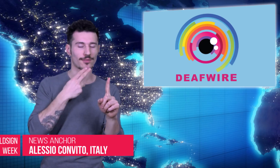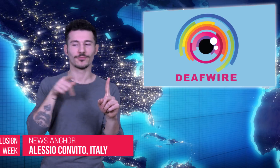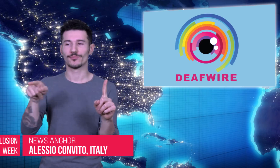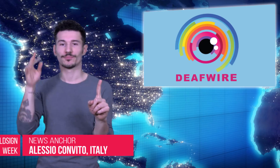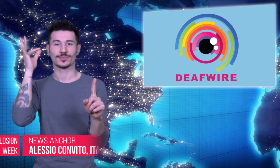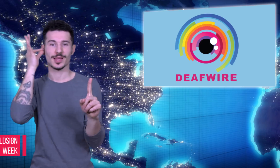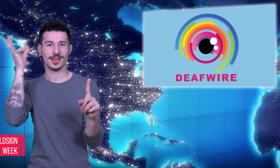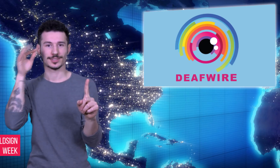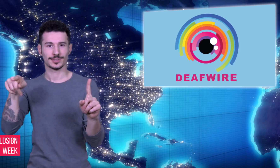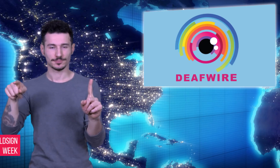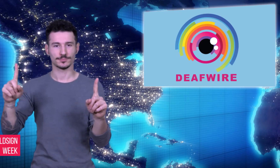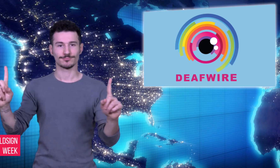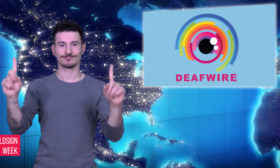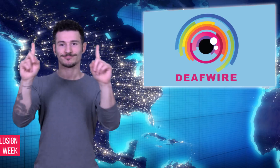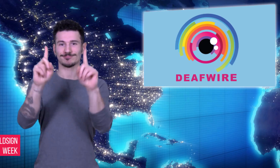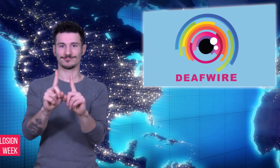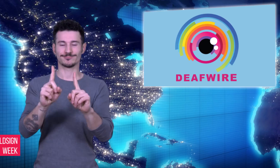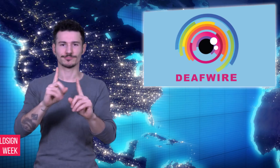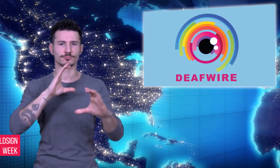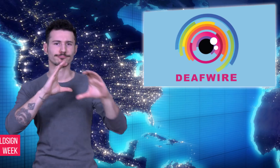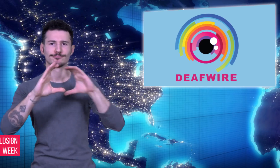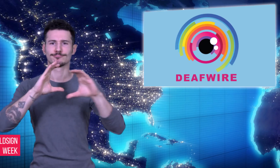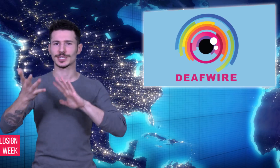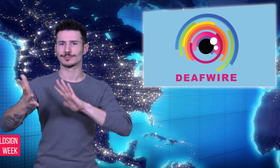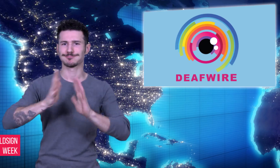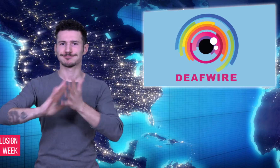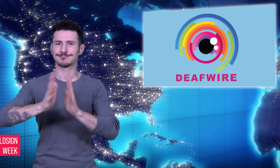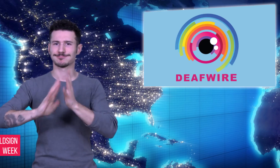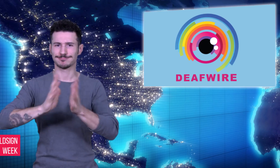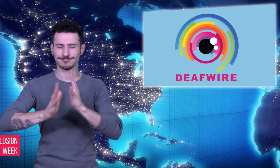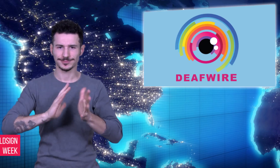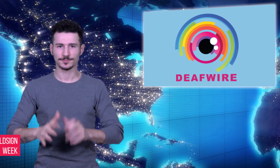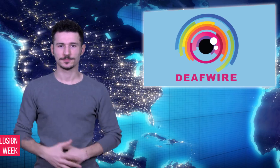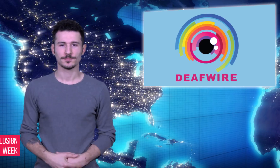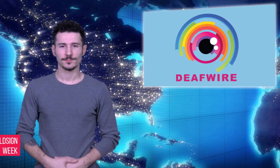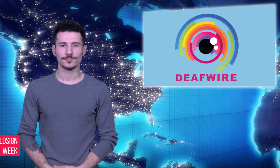A date between a Deaf and a hearing man